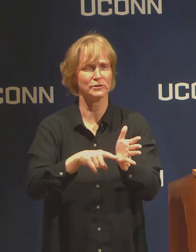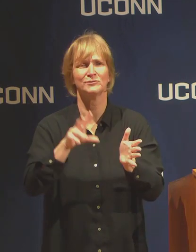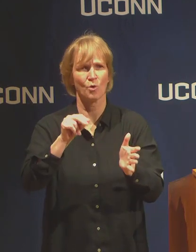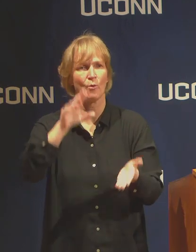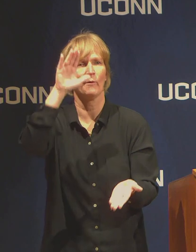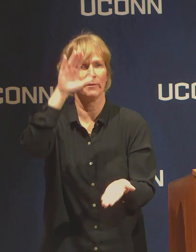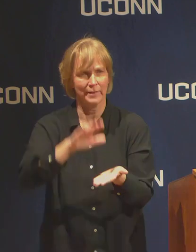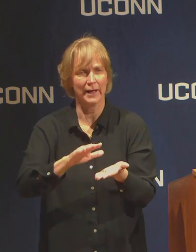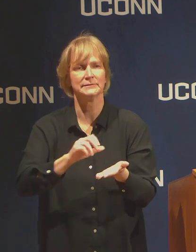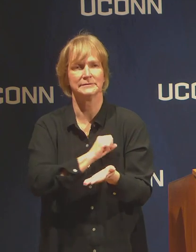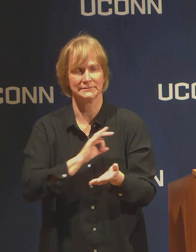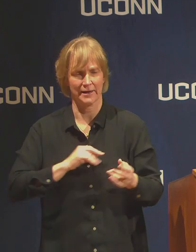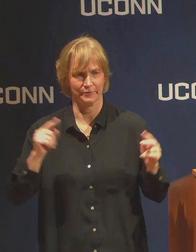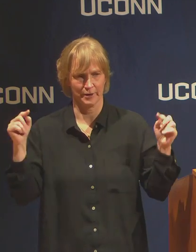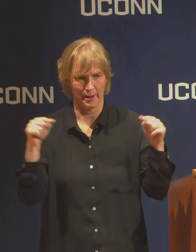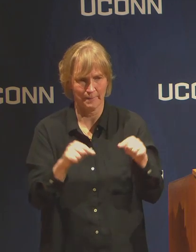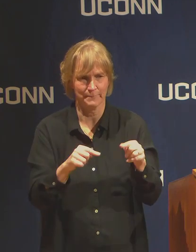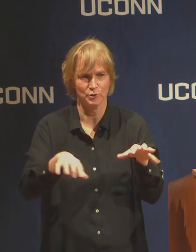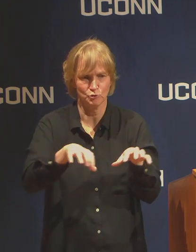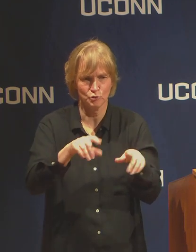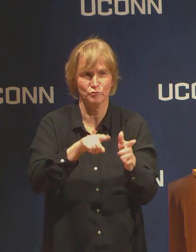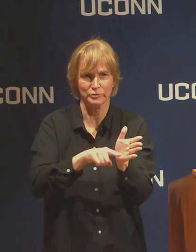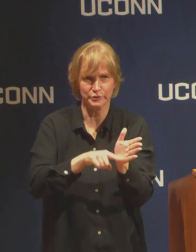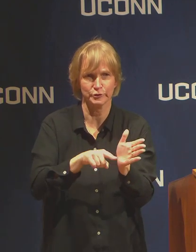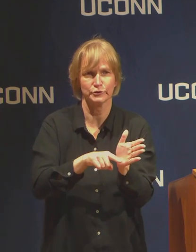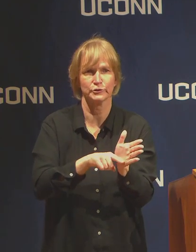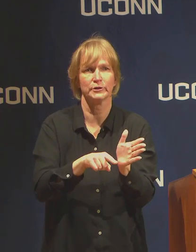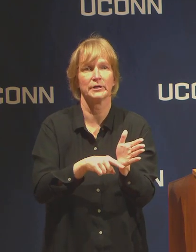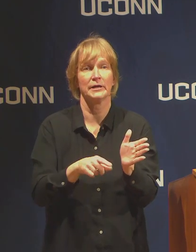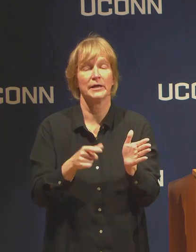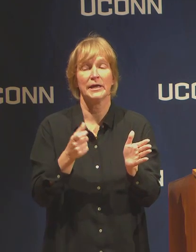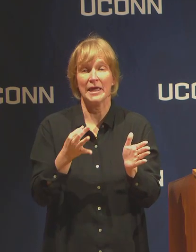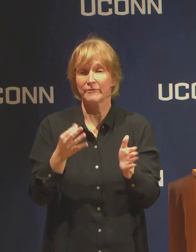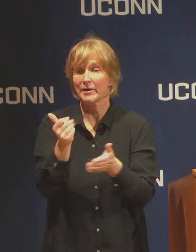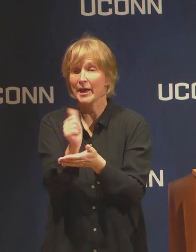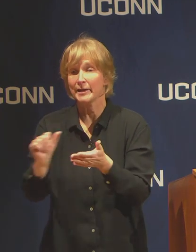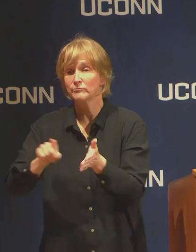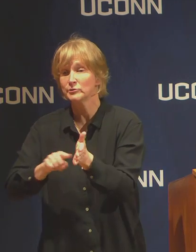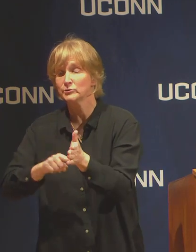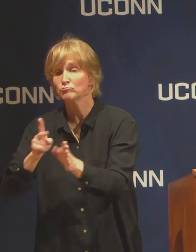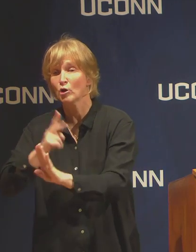And if that cannot be done, those research projects should be halted.